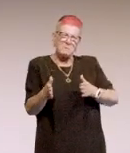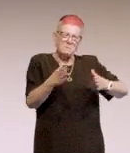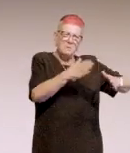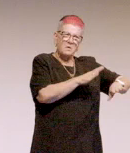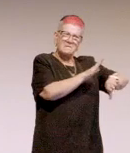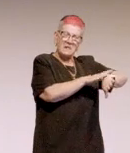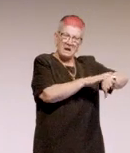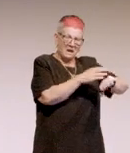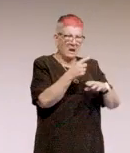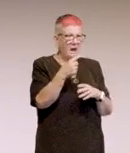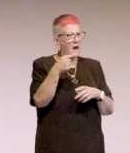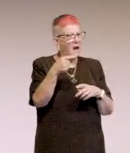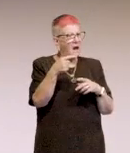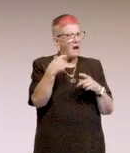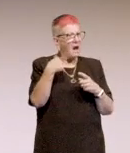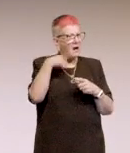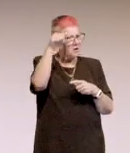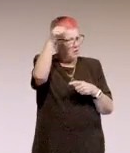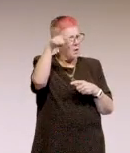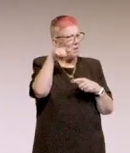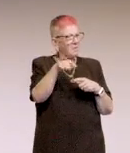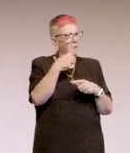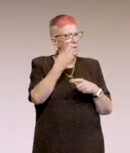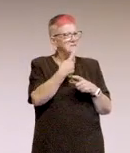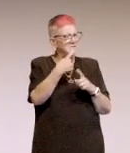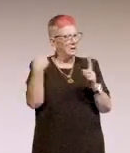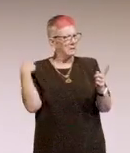but I actually only became aware of it at CSUN at the beginning of this year.